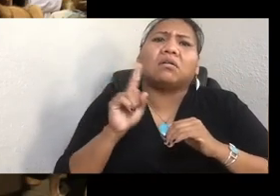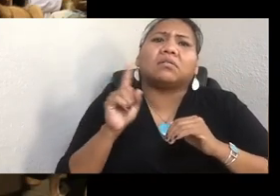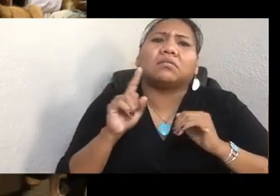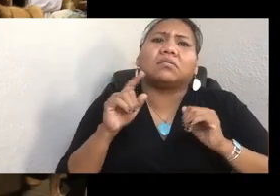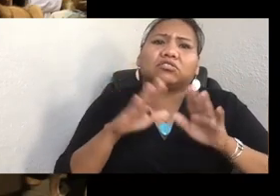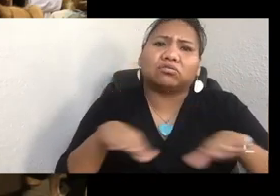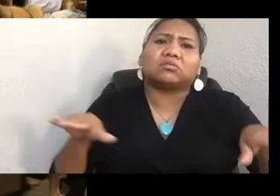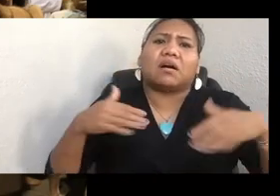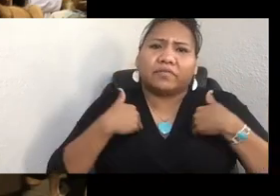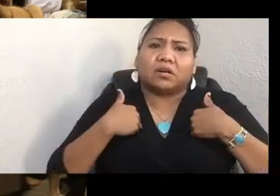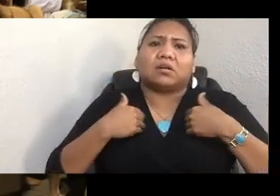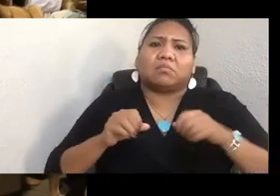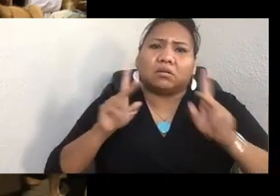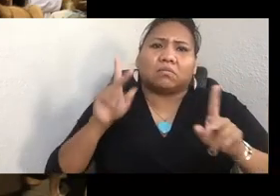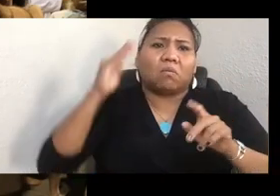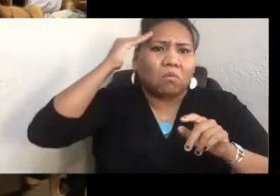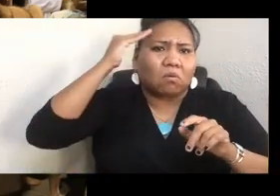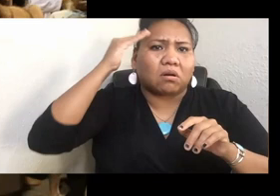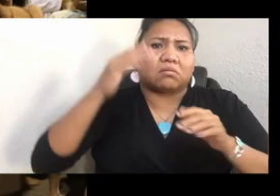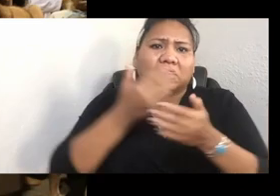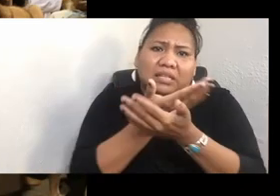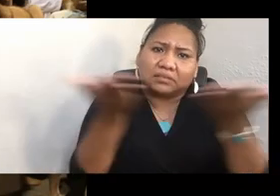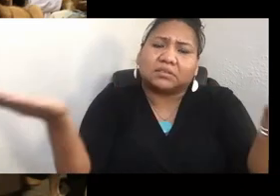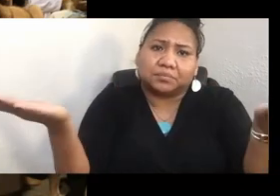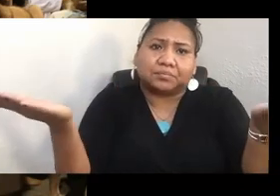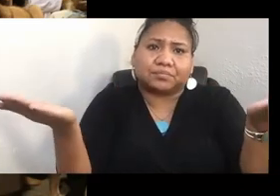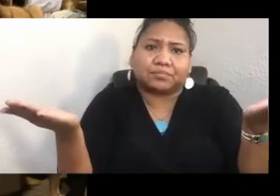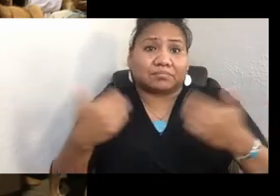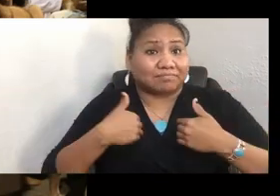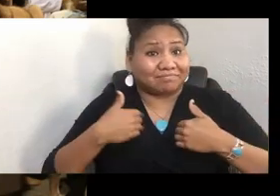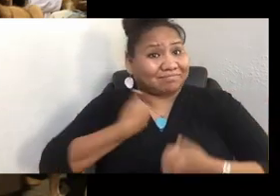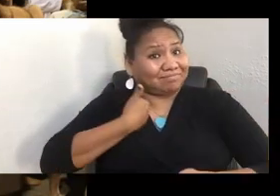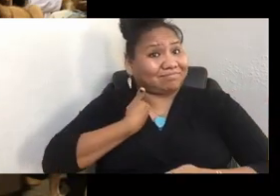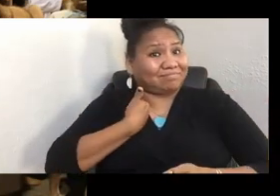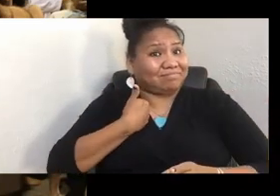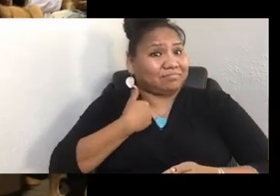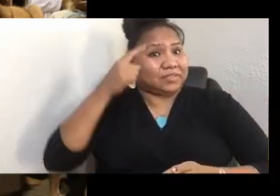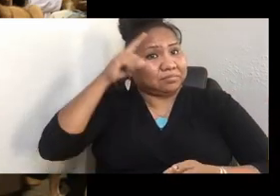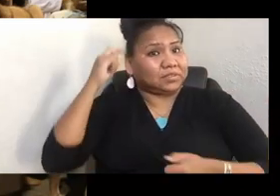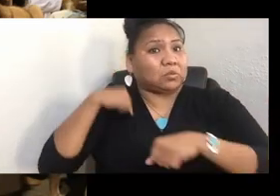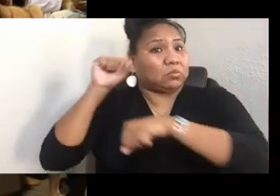Where I myself, as a result of the work of our ancestors and previous generations and scholars like the ones I've